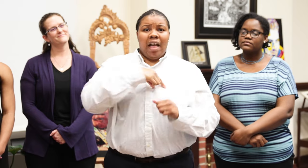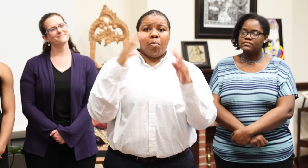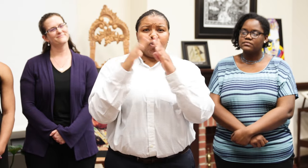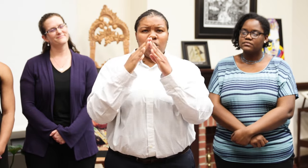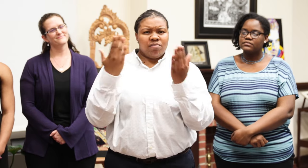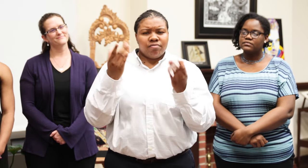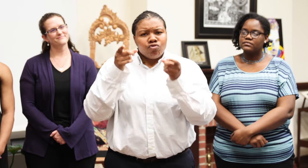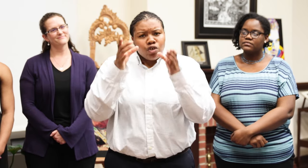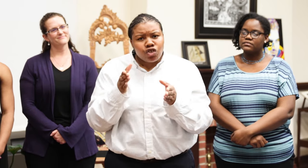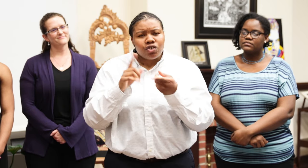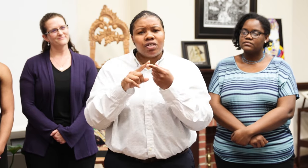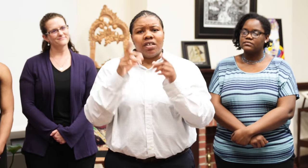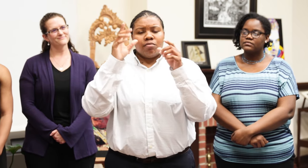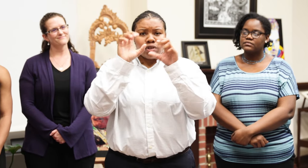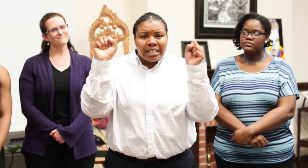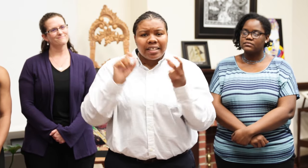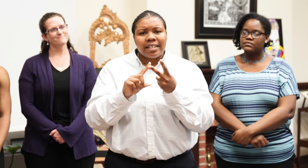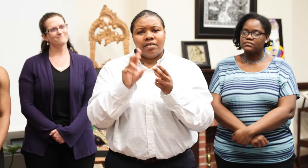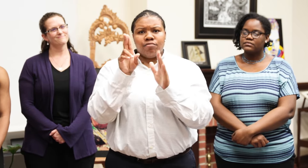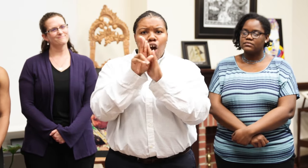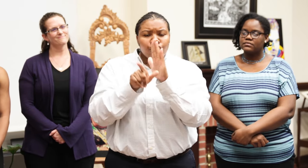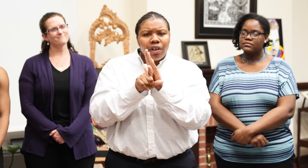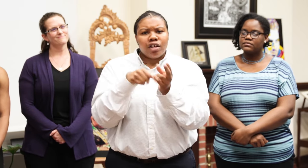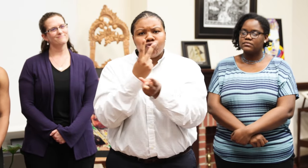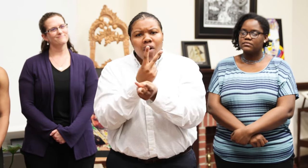Our community gathering will include the President as well as administrators, undergraduate, graduate,